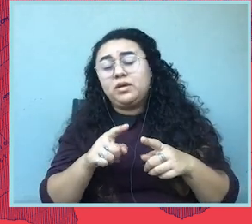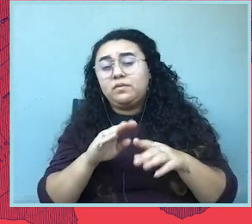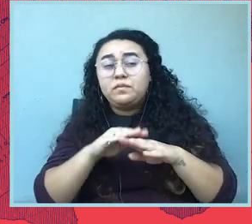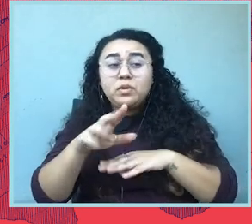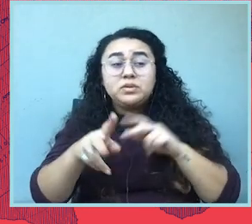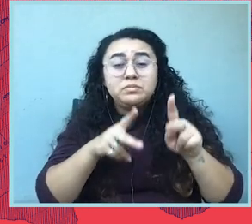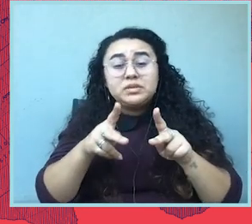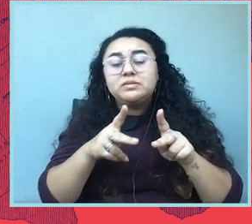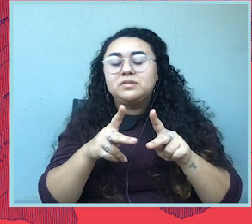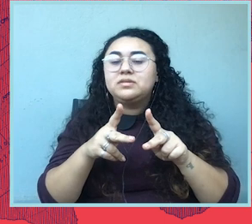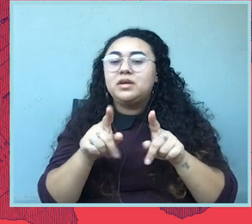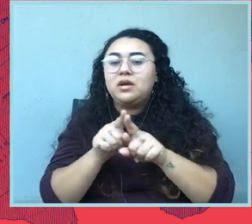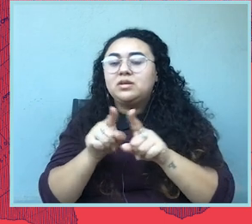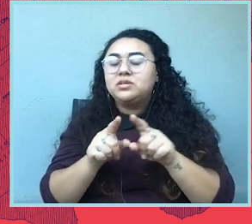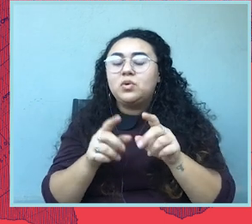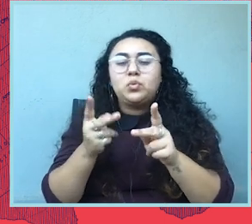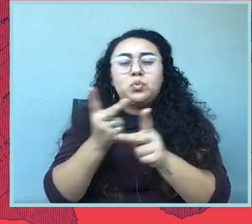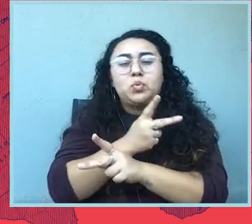the most marginalized communities the hardest.